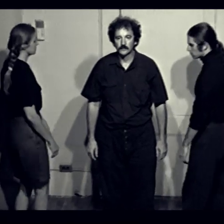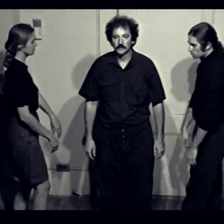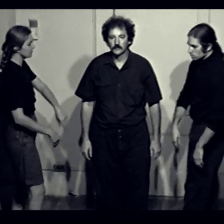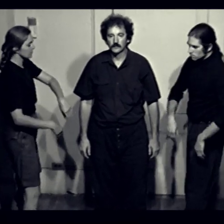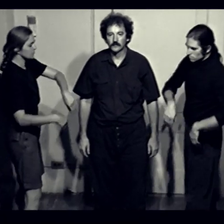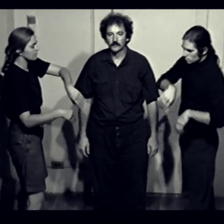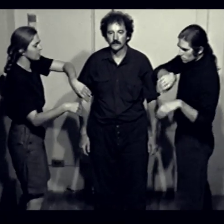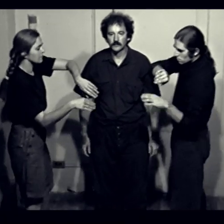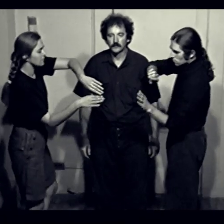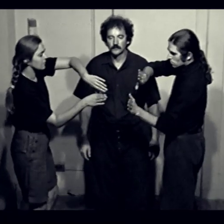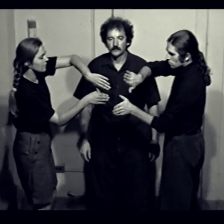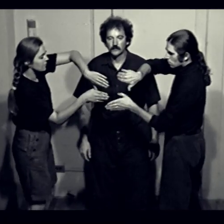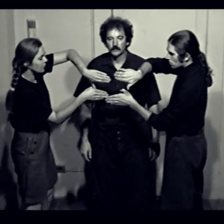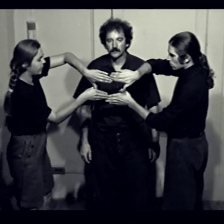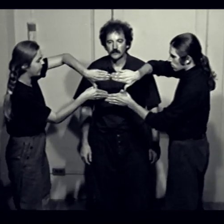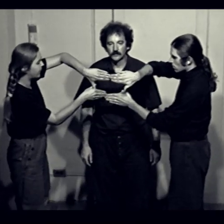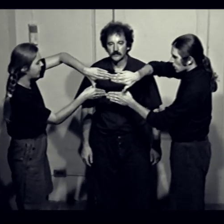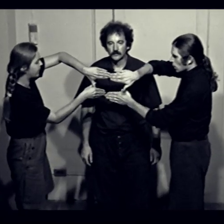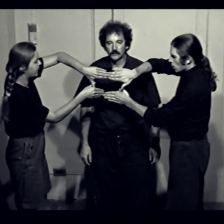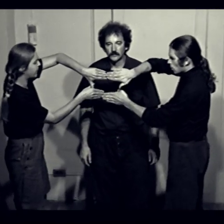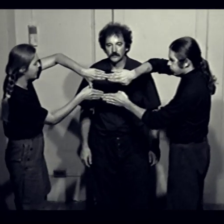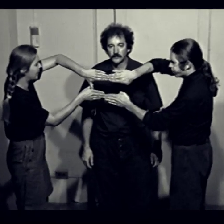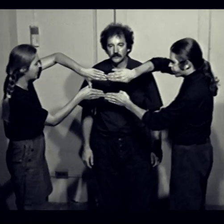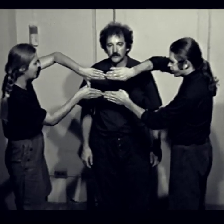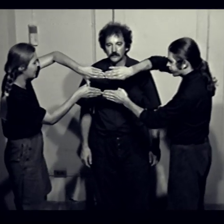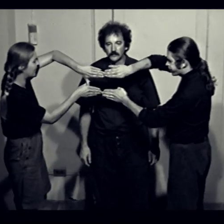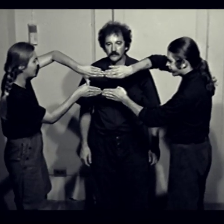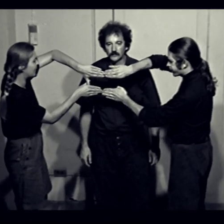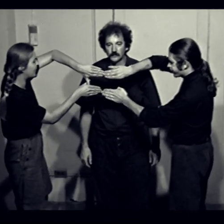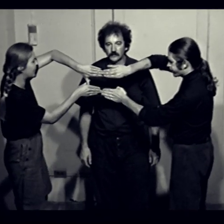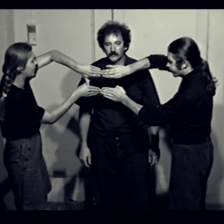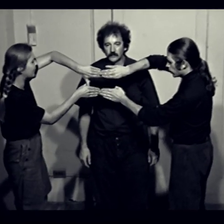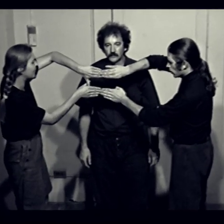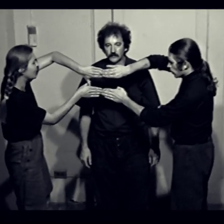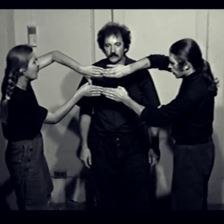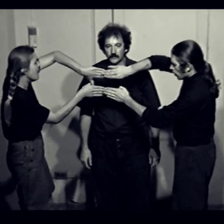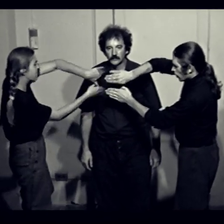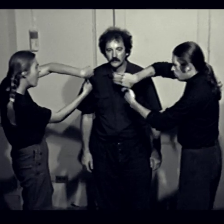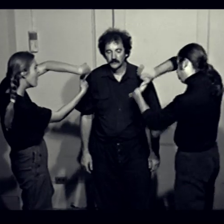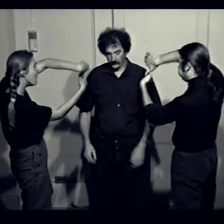So, we'd get together and we'd experiment. We would push it and push it every day,